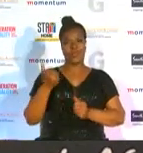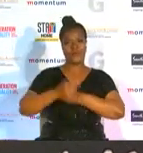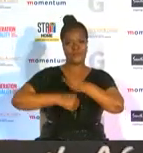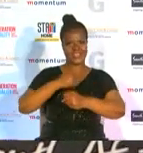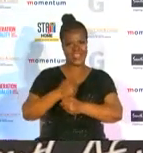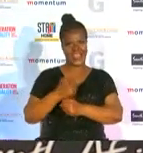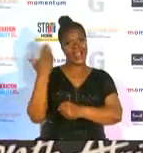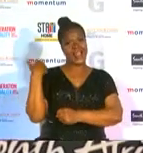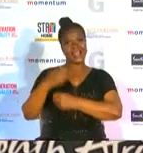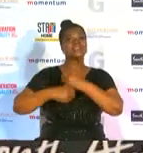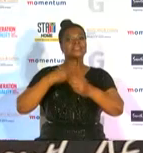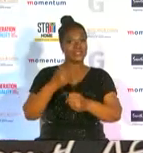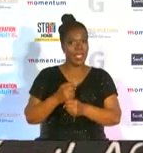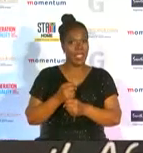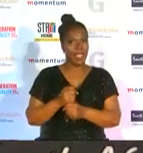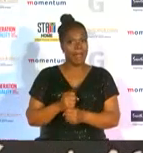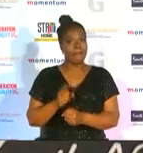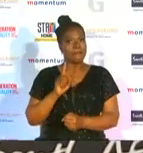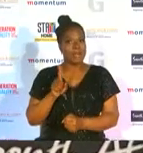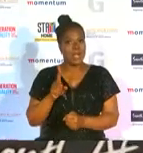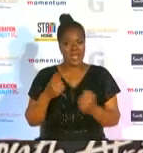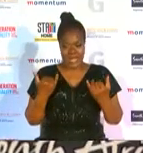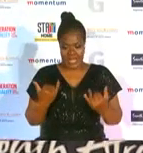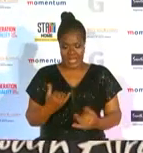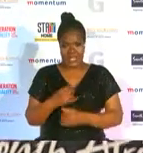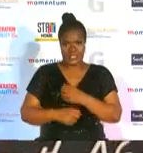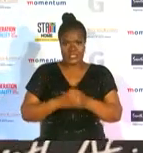but this year she's holding in or rather wearing a different cap